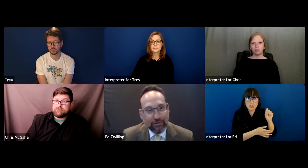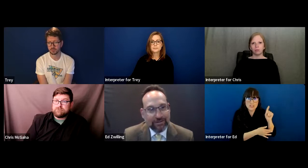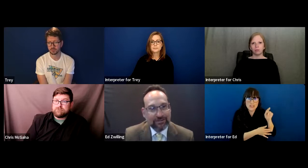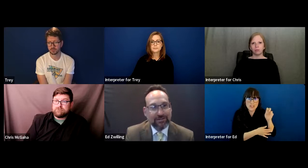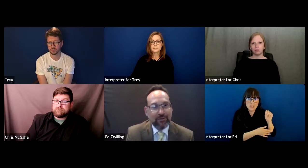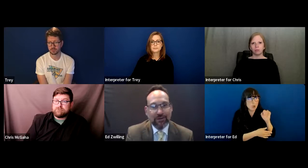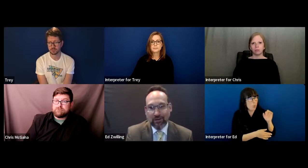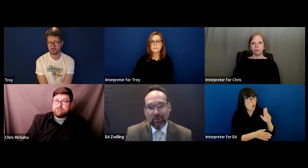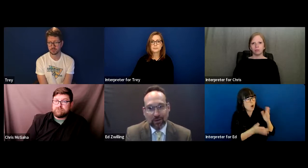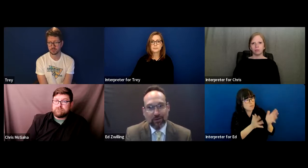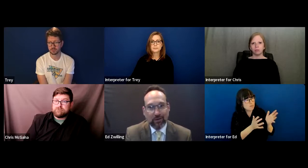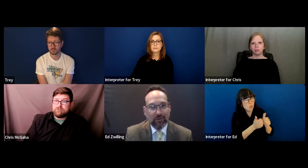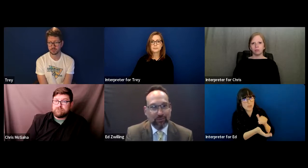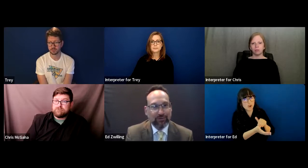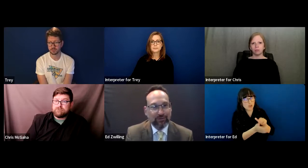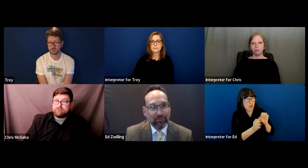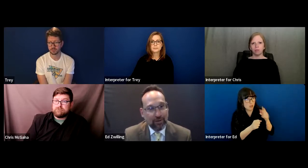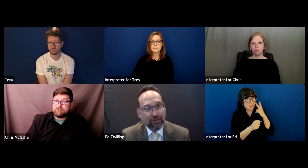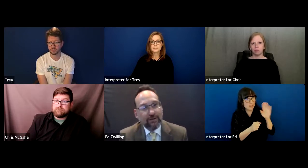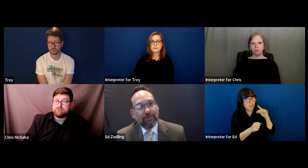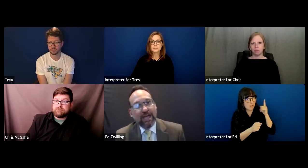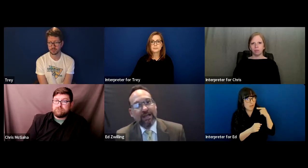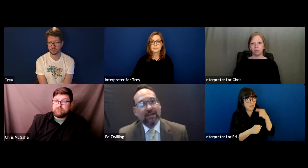face that they're thinking: Oh no, here comes Mrs. Smith.